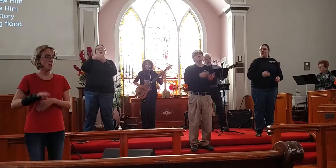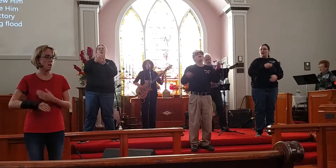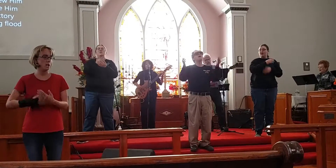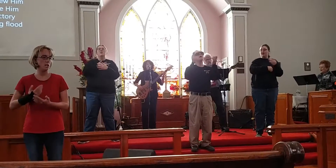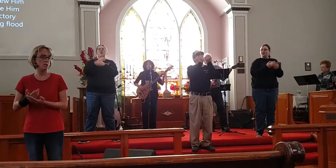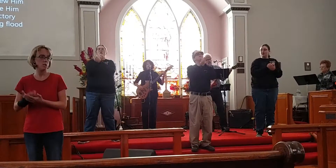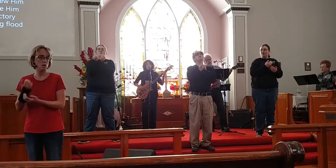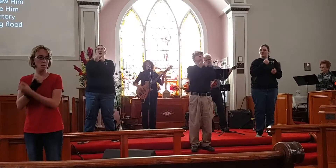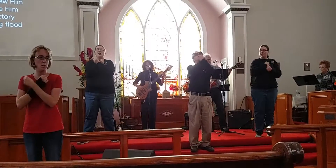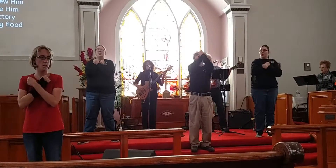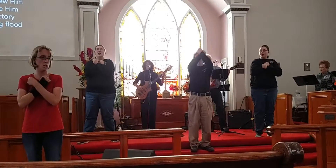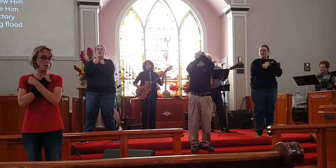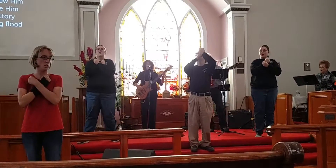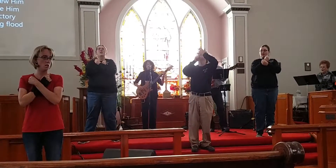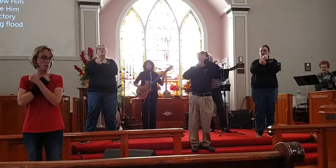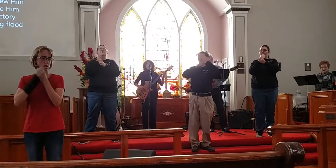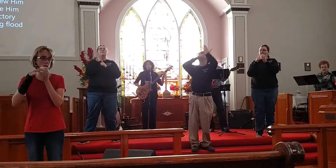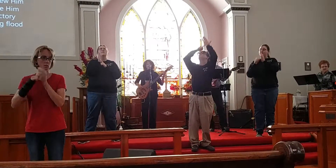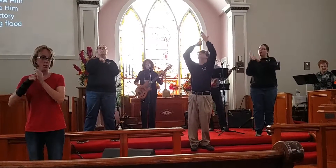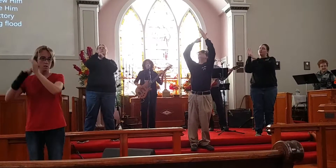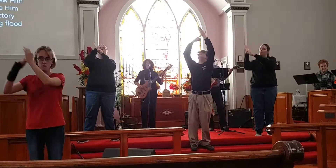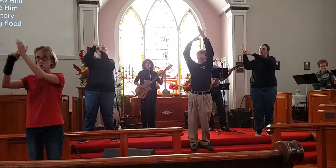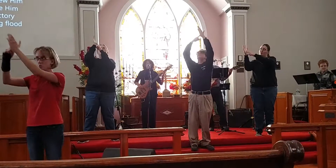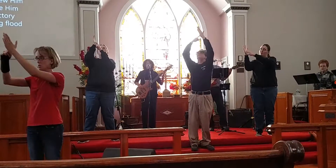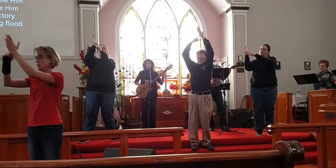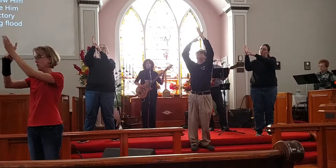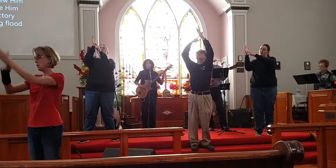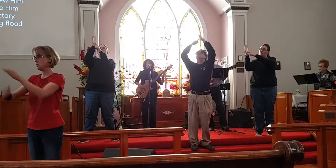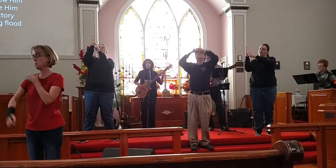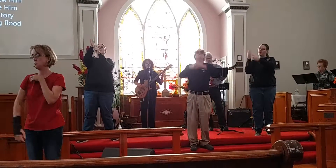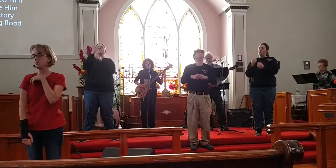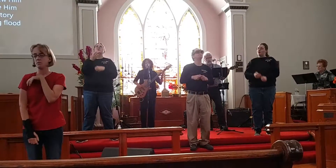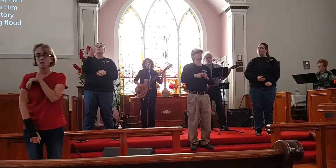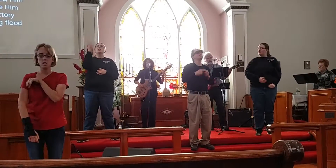And all my love is due Him